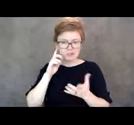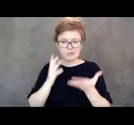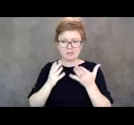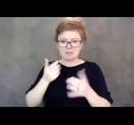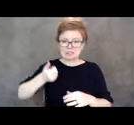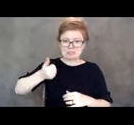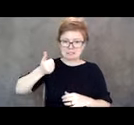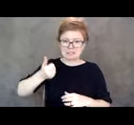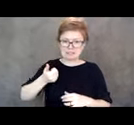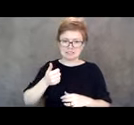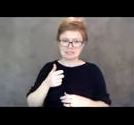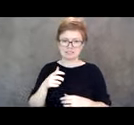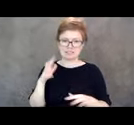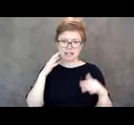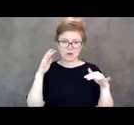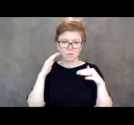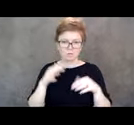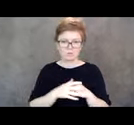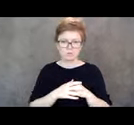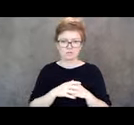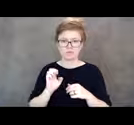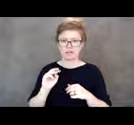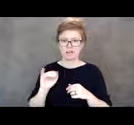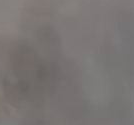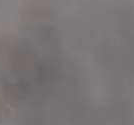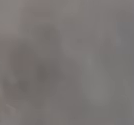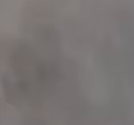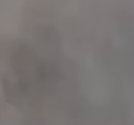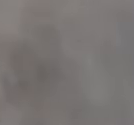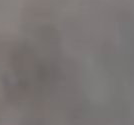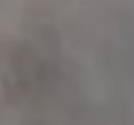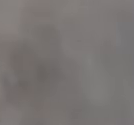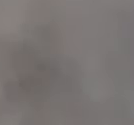Okay I'm gonna actually, stop sharing and see if I can work this out, sorry folks.